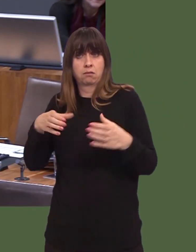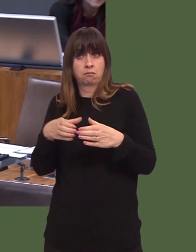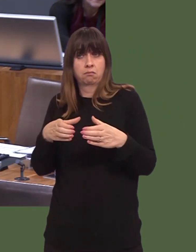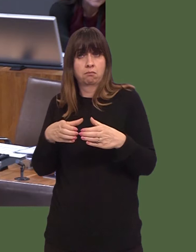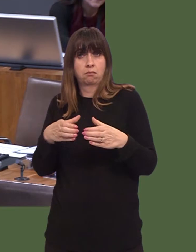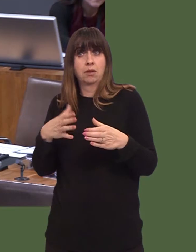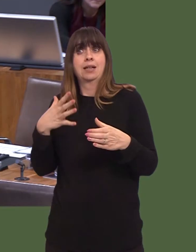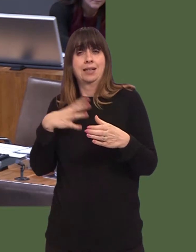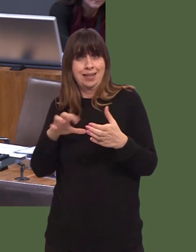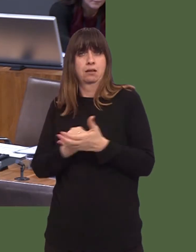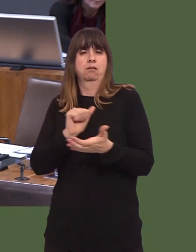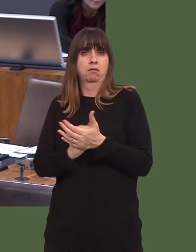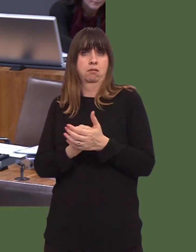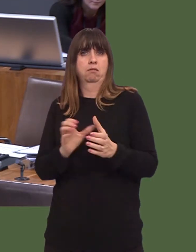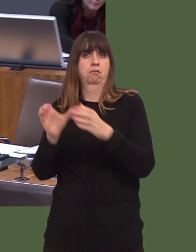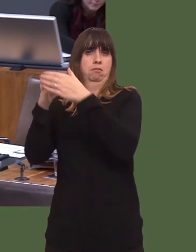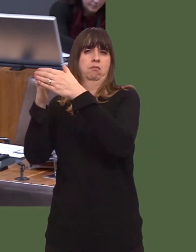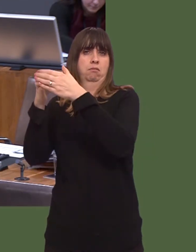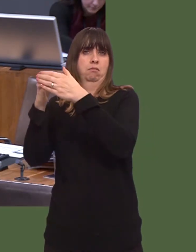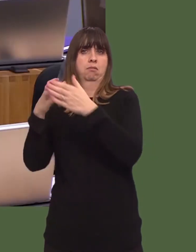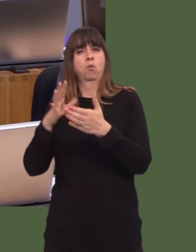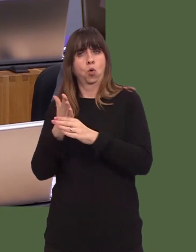I want to see that internal single market work properly.